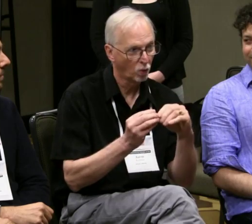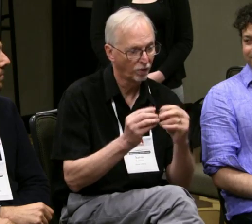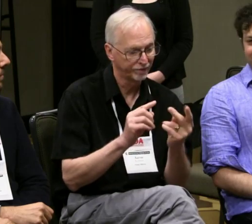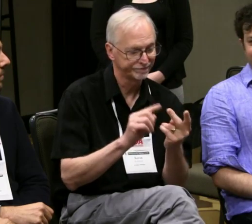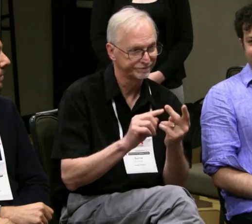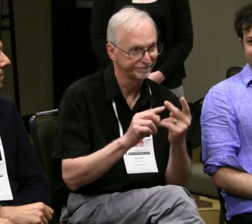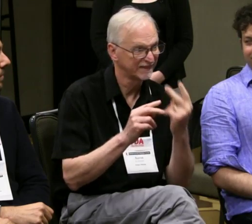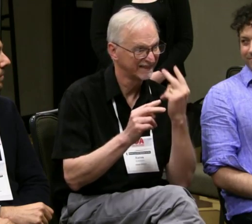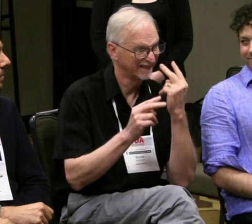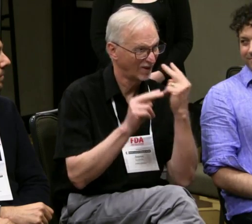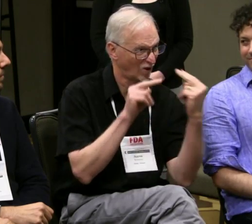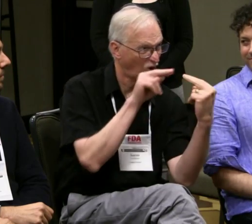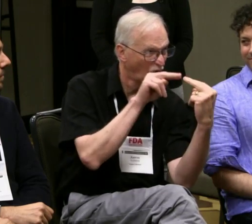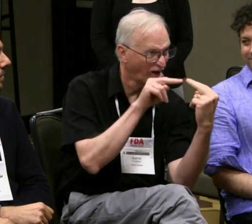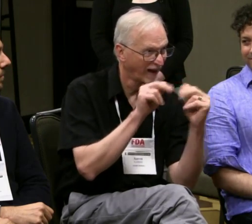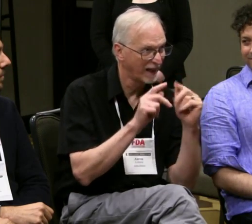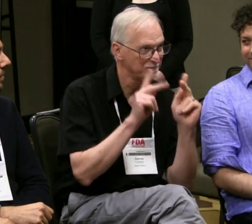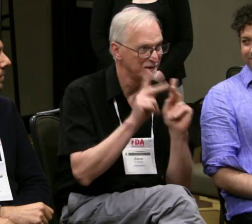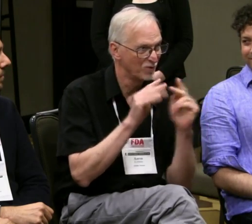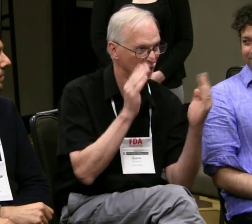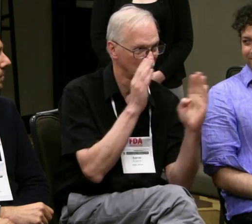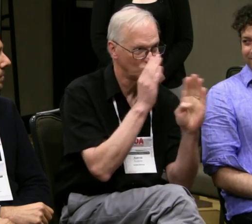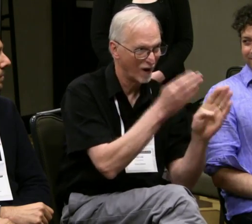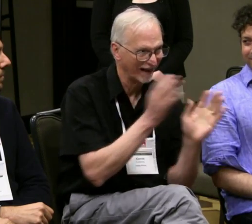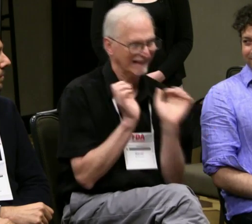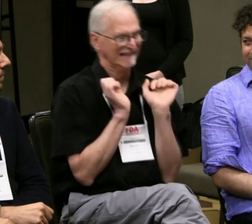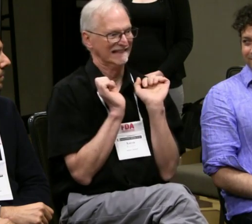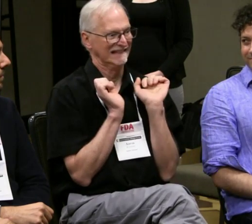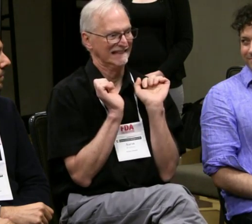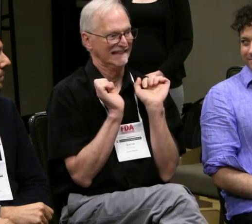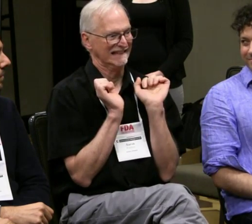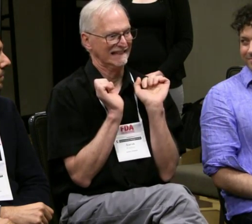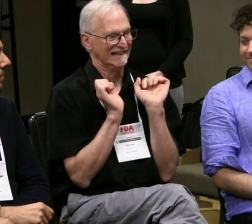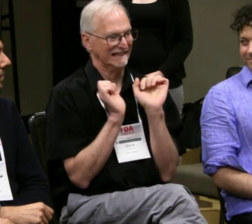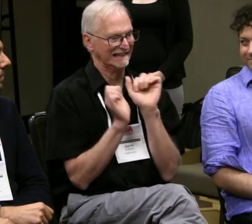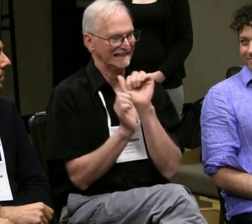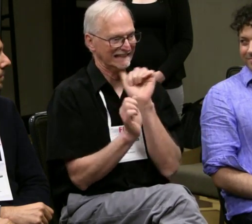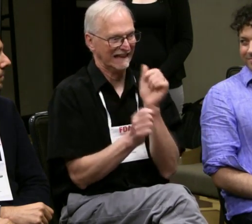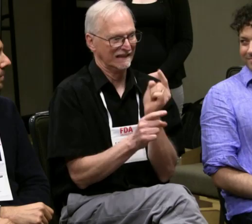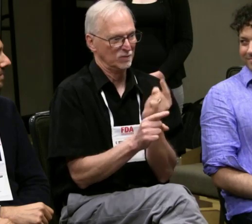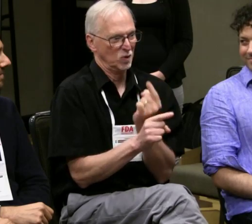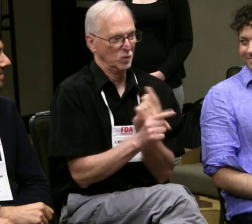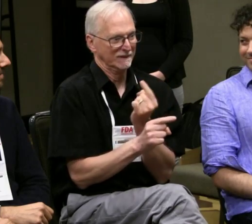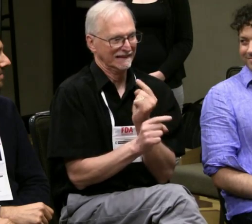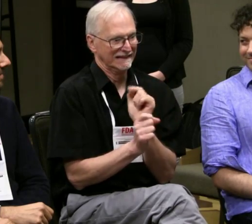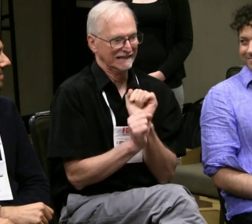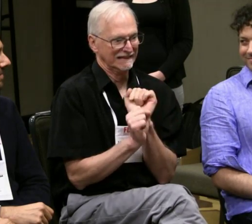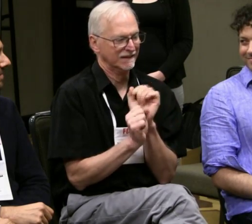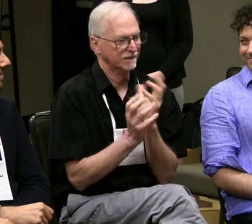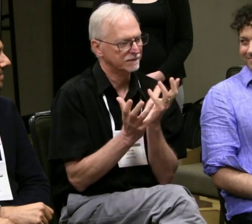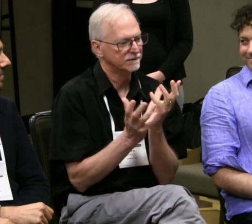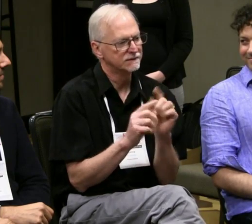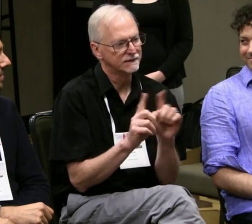and use your eyes more and look at stranger's eyes more. And then they feel a little uncomfortable, and if it feels like